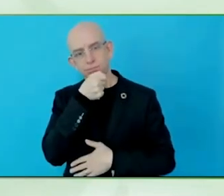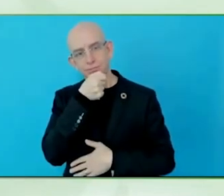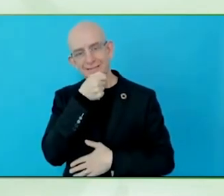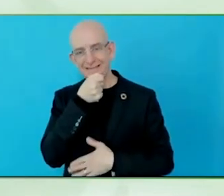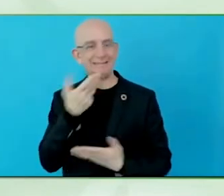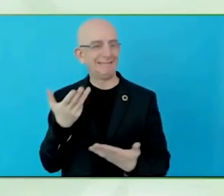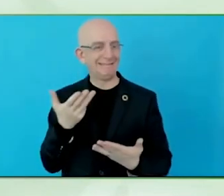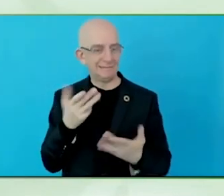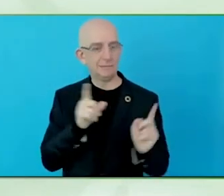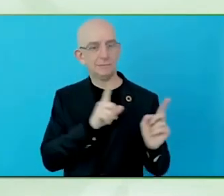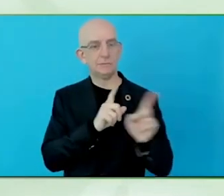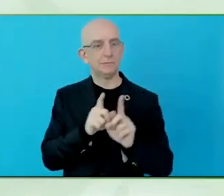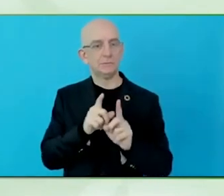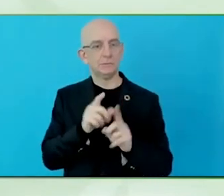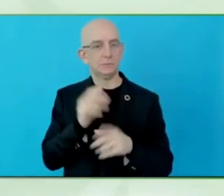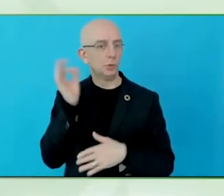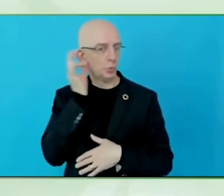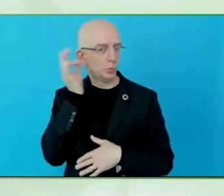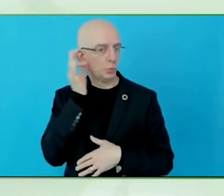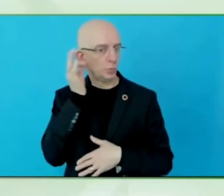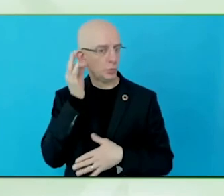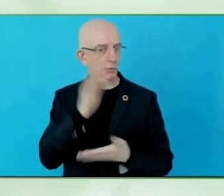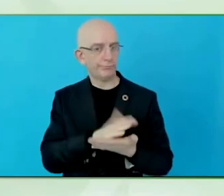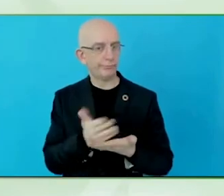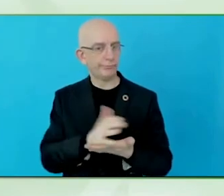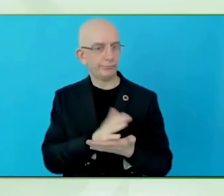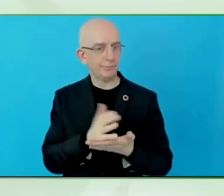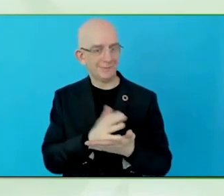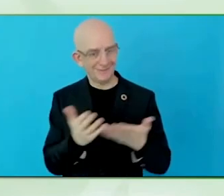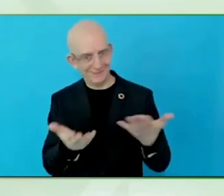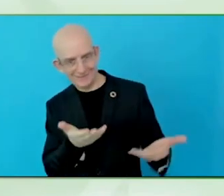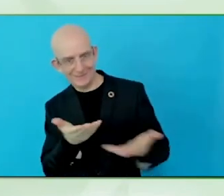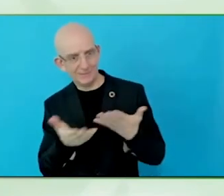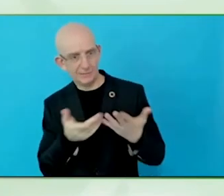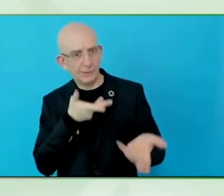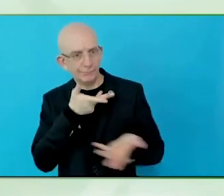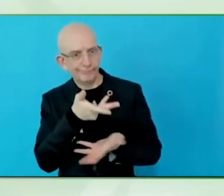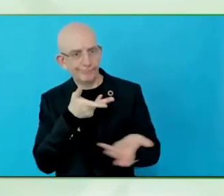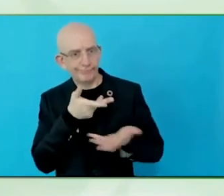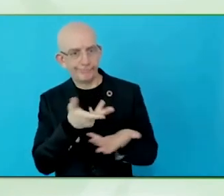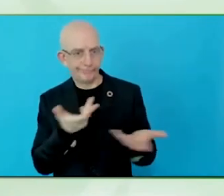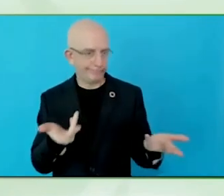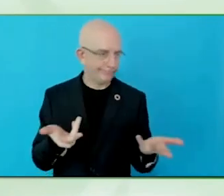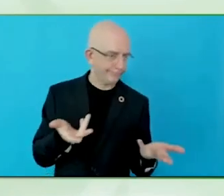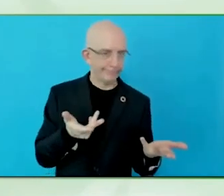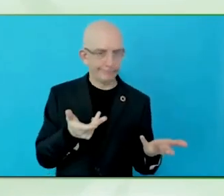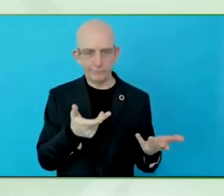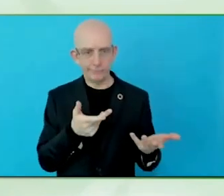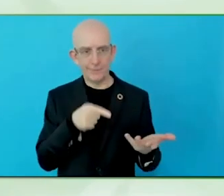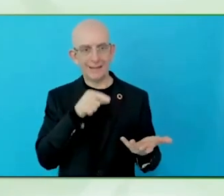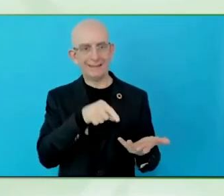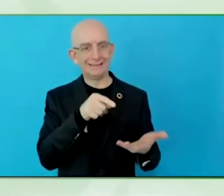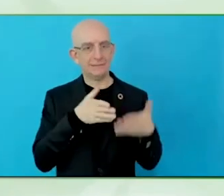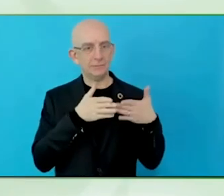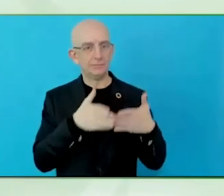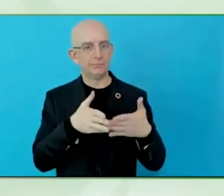There are challenges, and there are different challenges for different types of users. It is not just disability. It is like a human need.